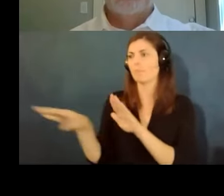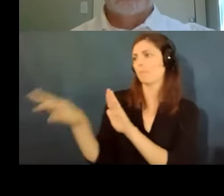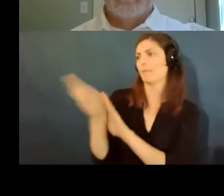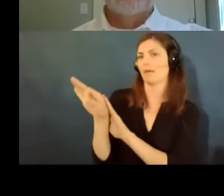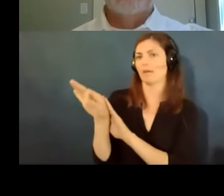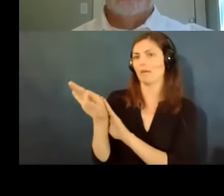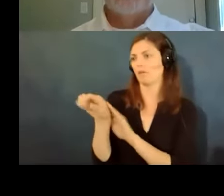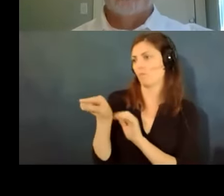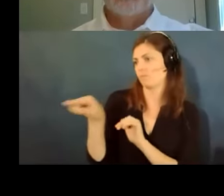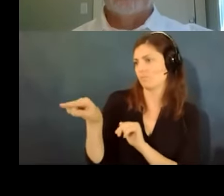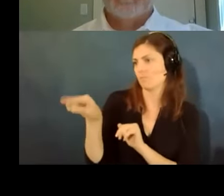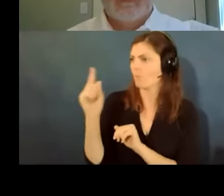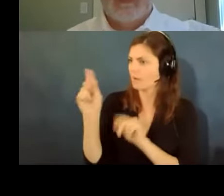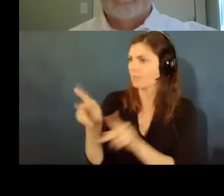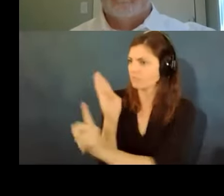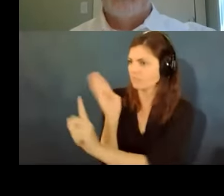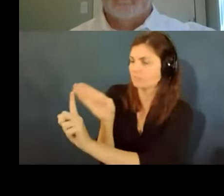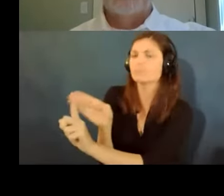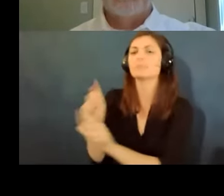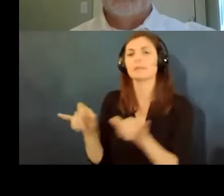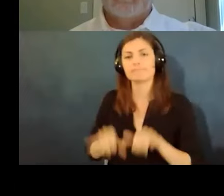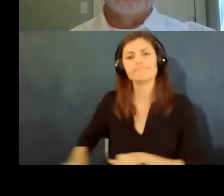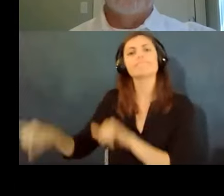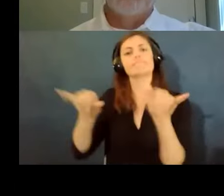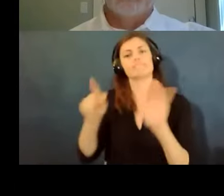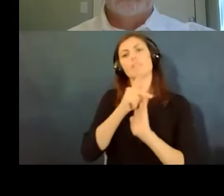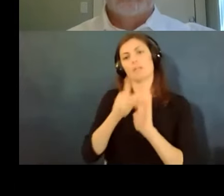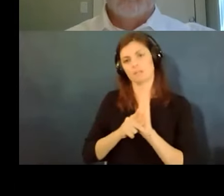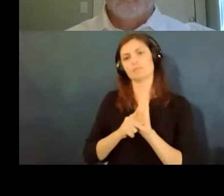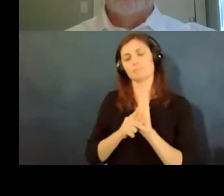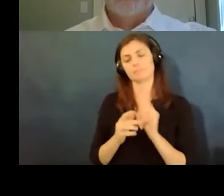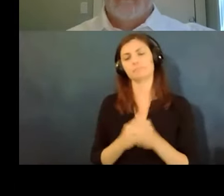going to ask these medical questions to it has to be a policy that you ask everyone once you've made